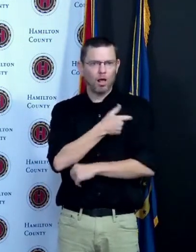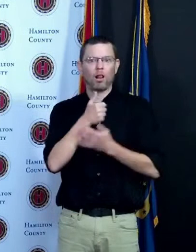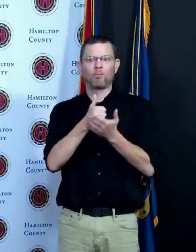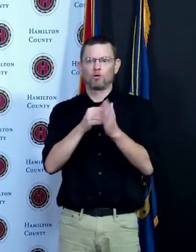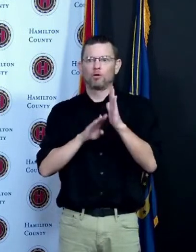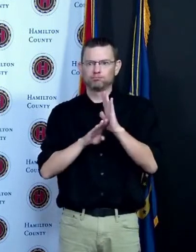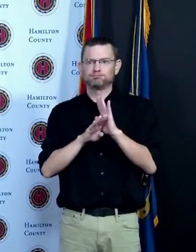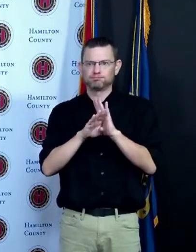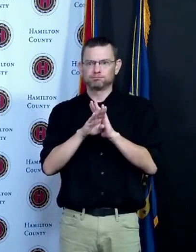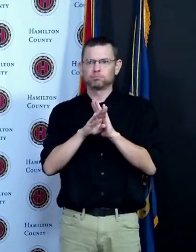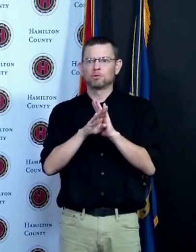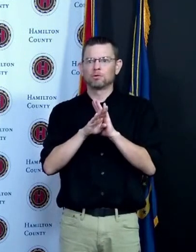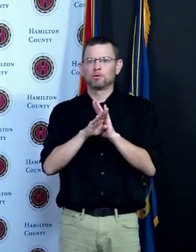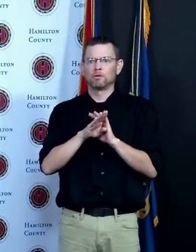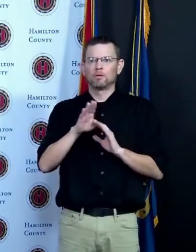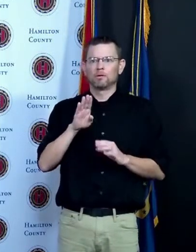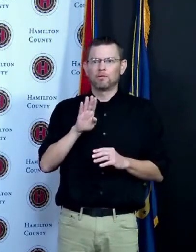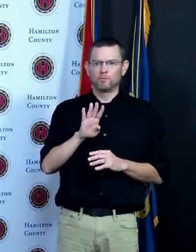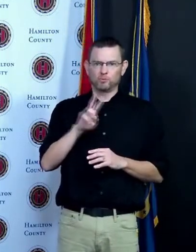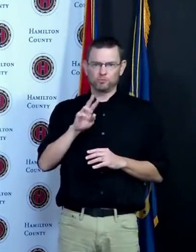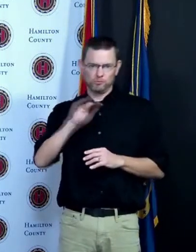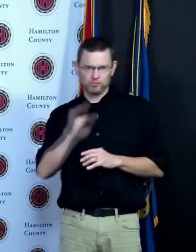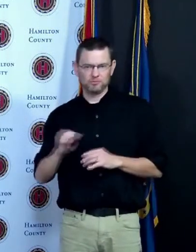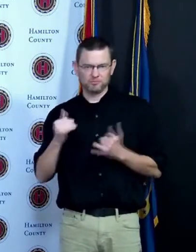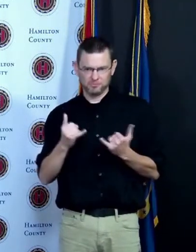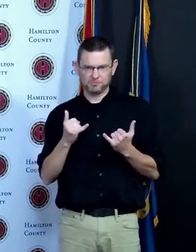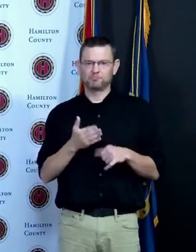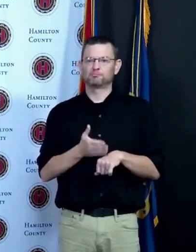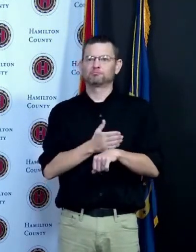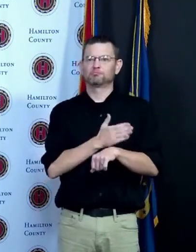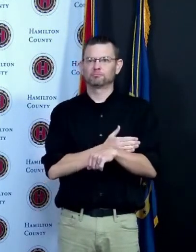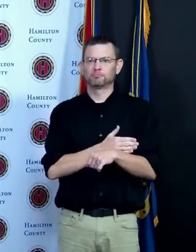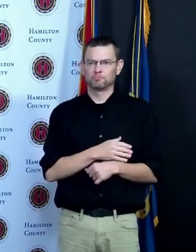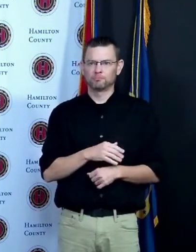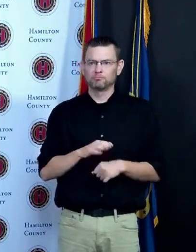we do want to tell the cautionary tale that the Covid virus is still among us